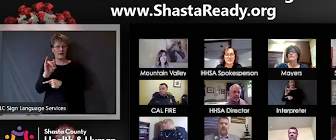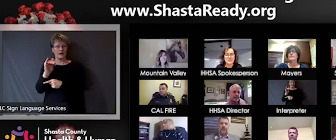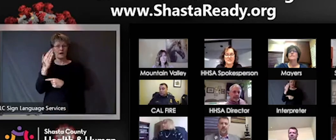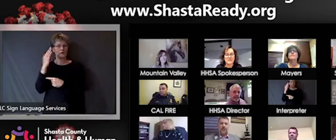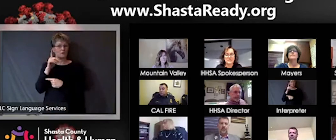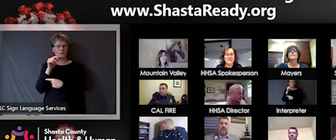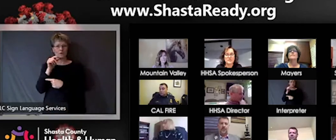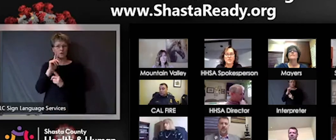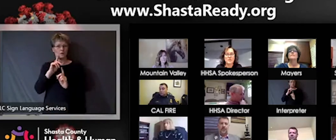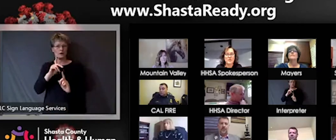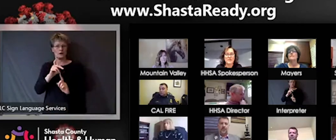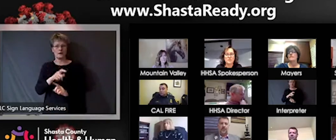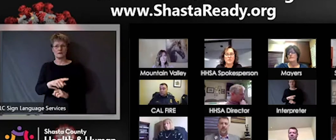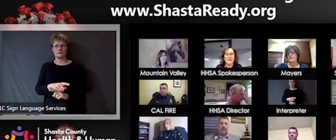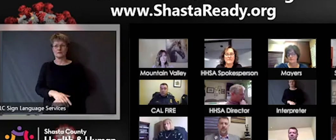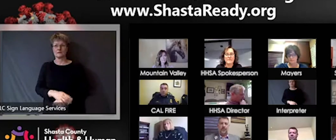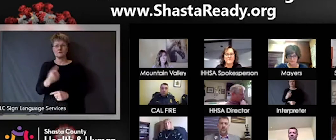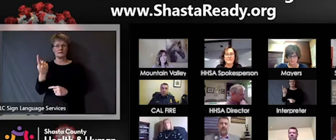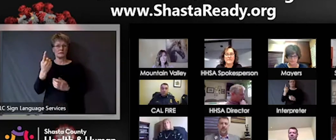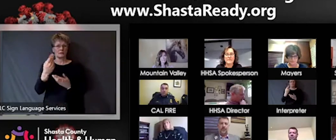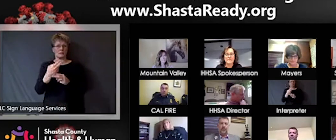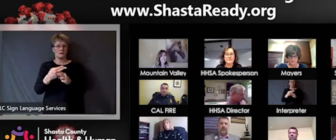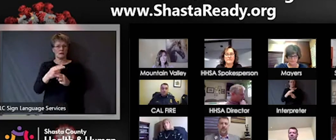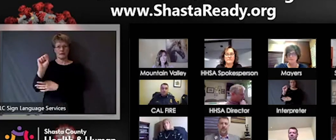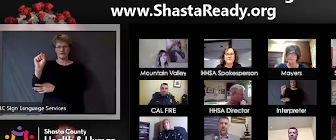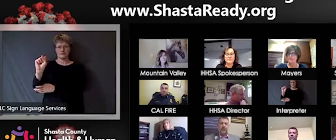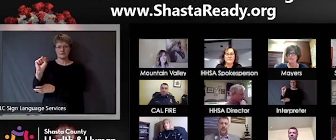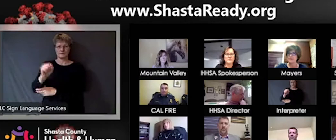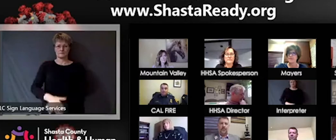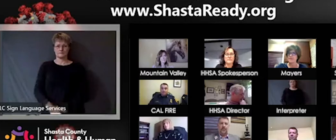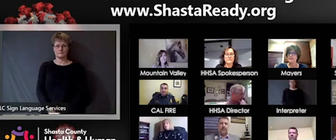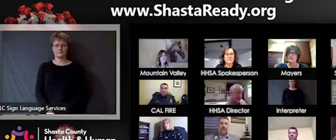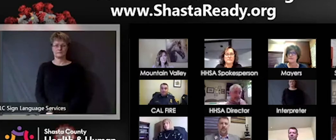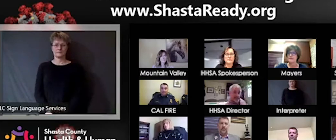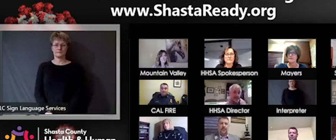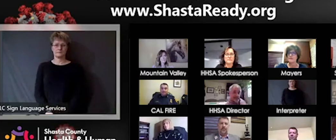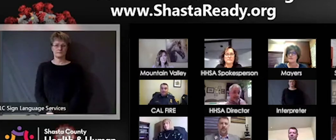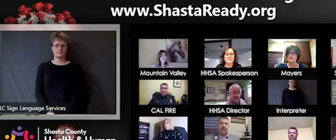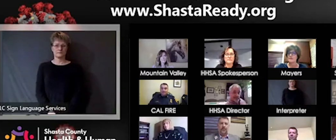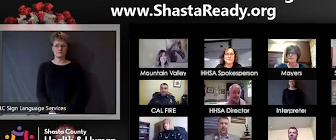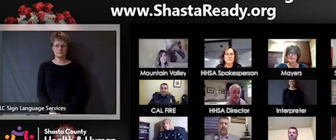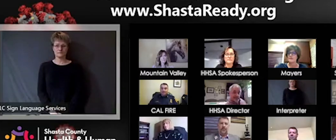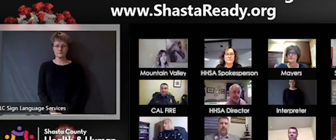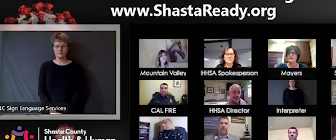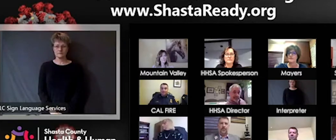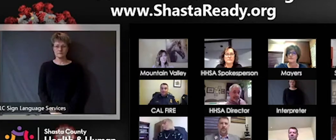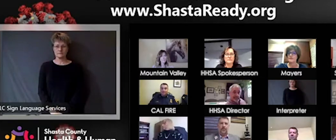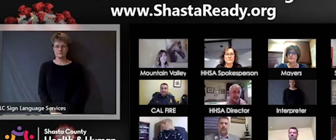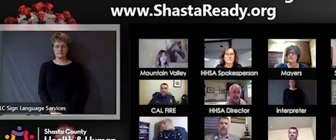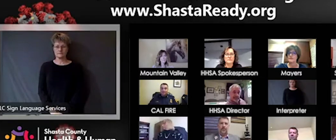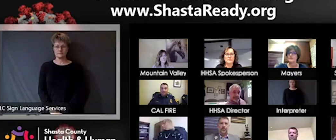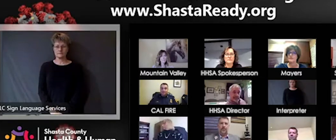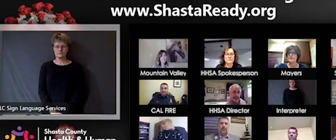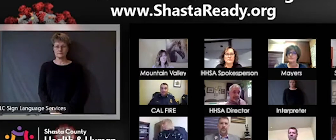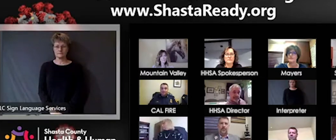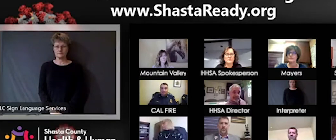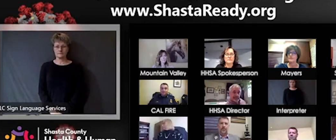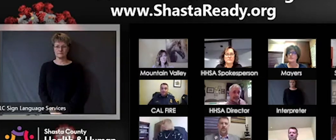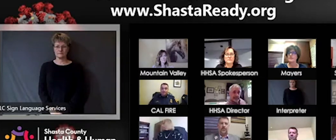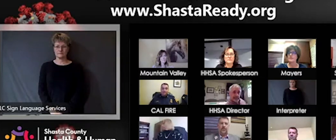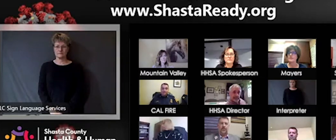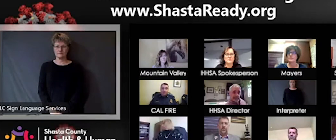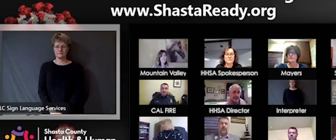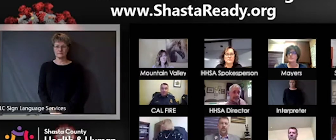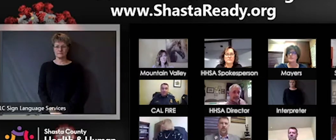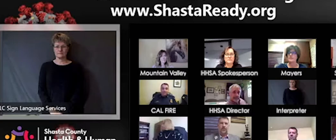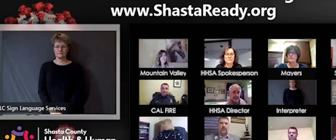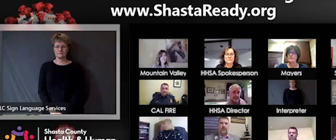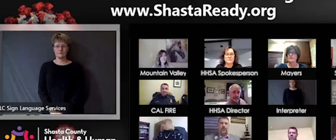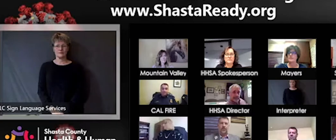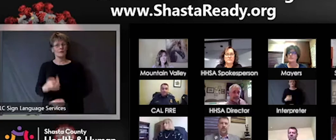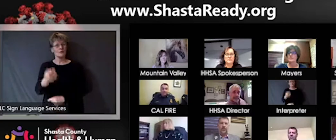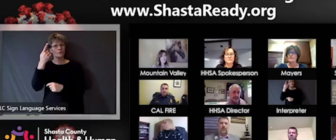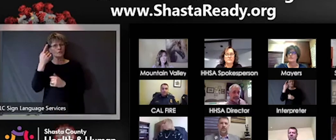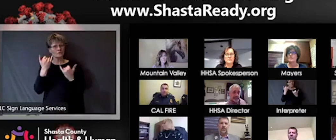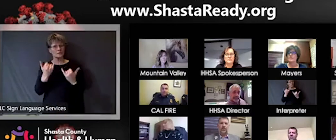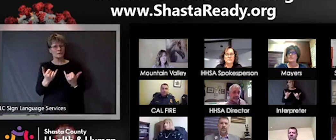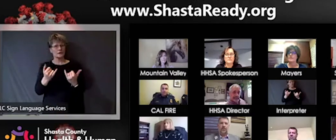So for today's numbers you